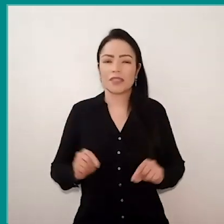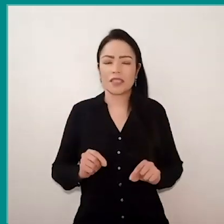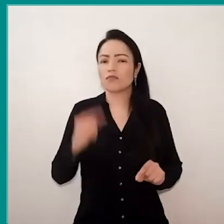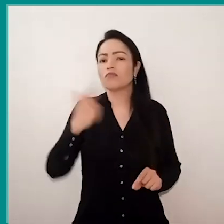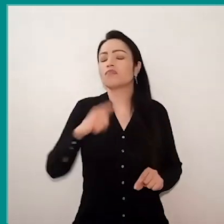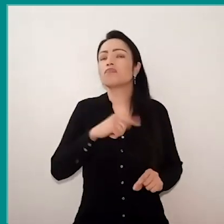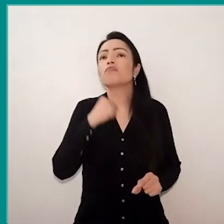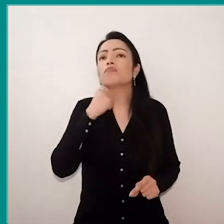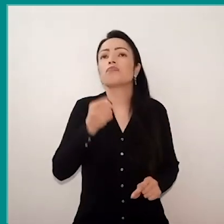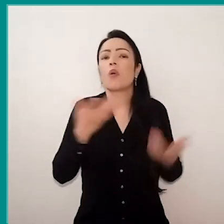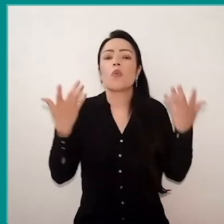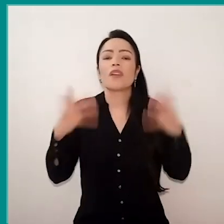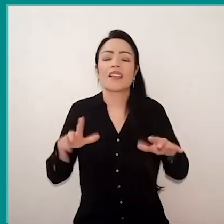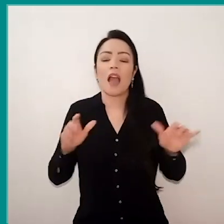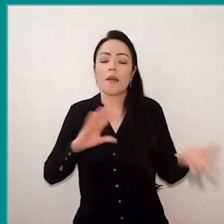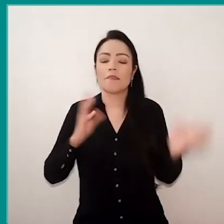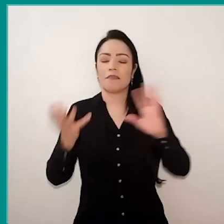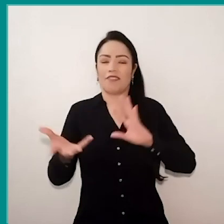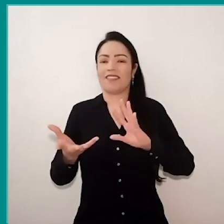in the radicals changes in education, isn't it?